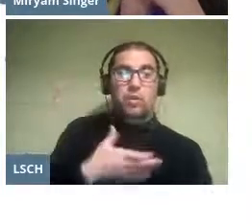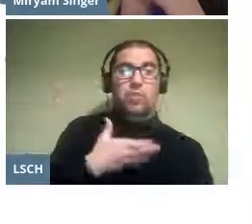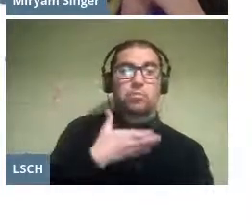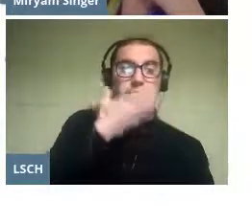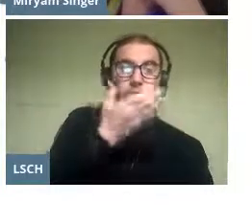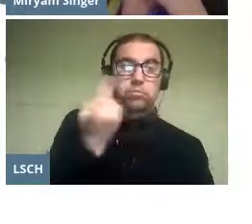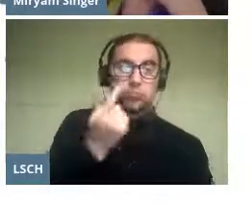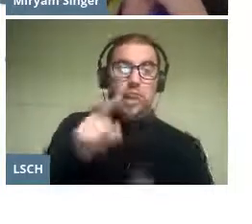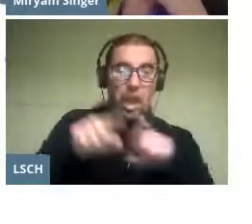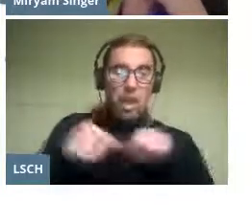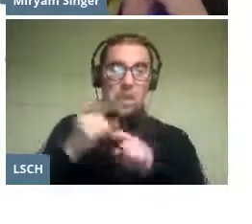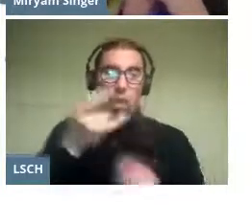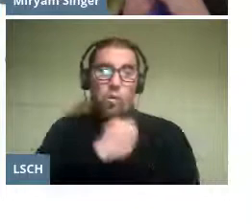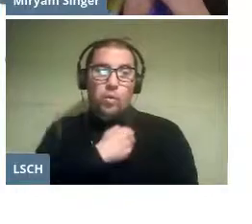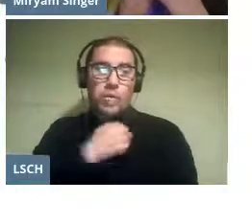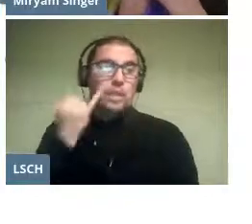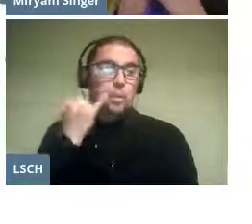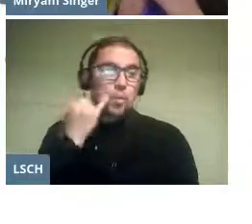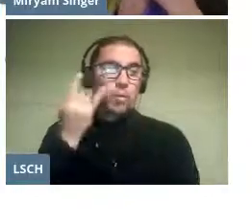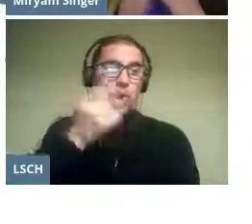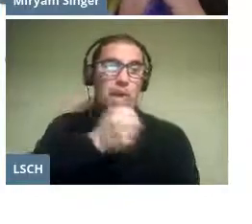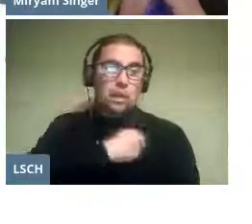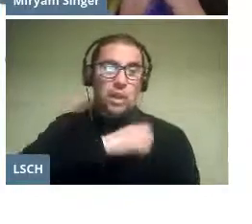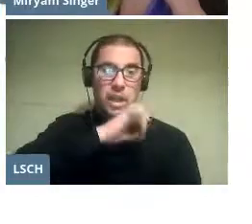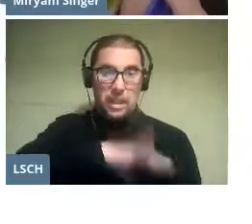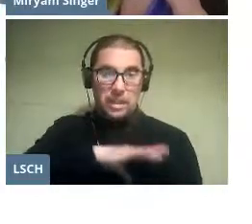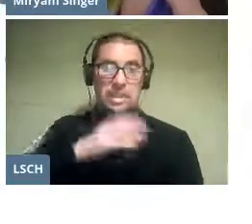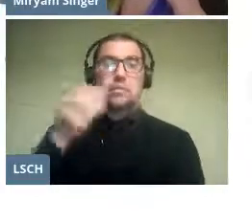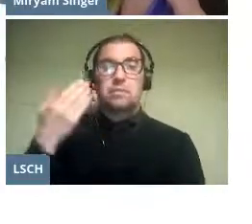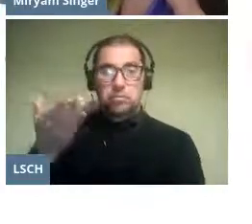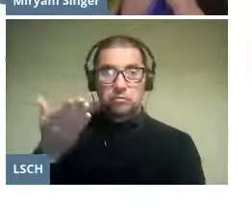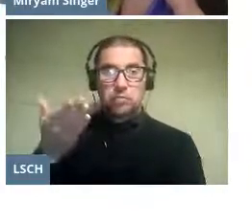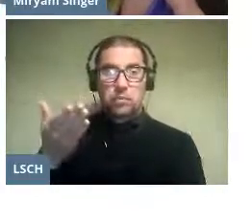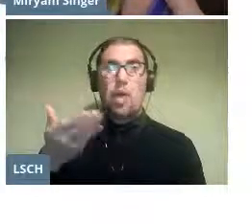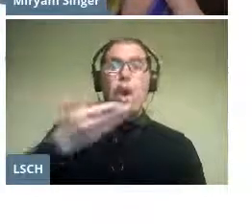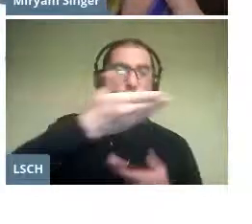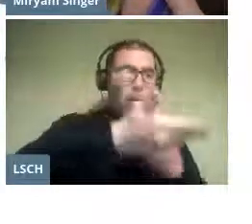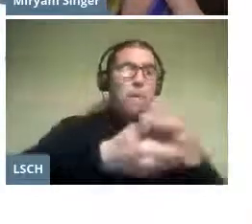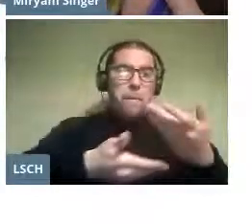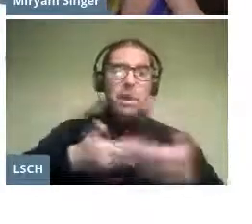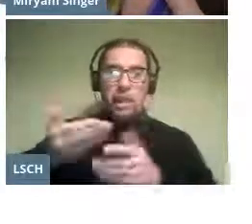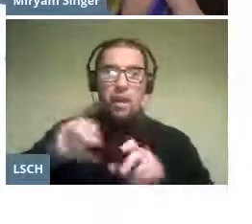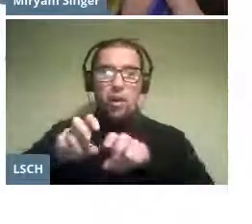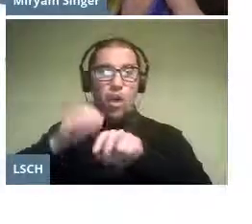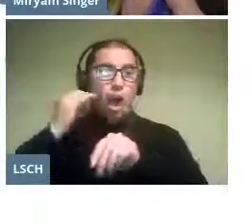of the music institute of the pontifical Catholic university shared the stage with the children